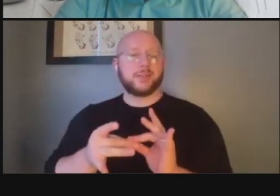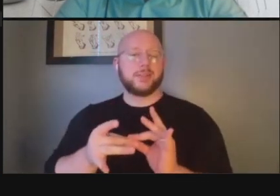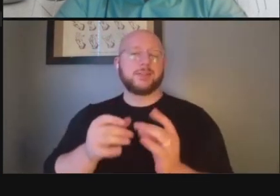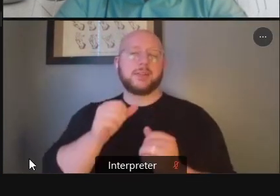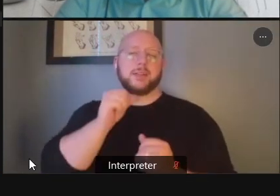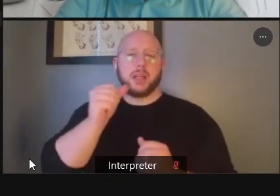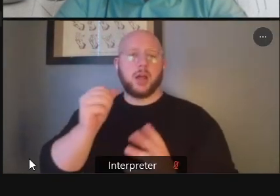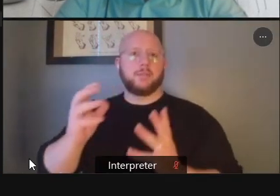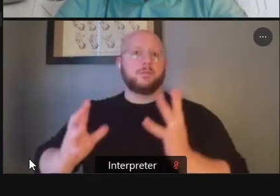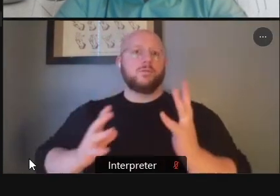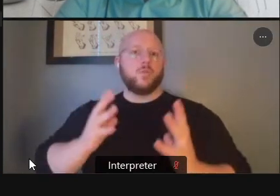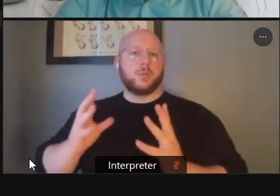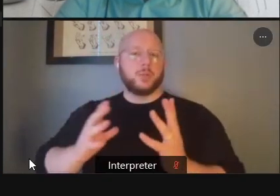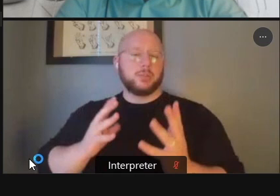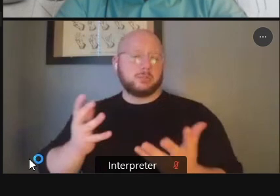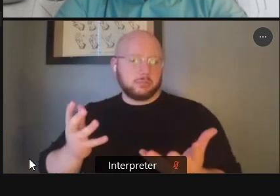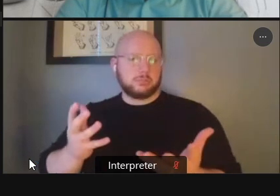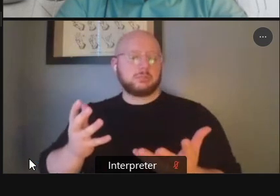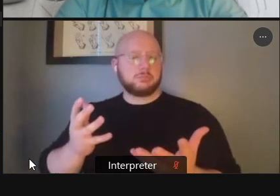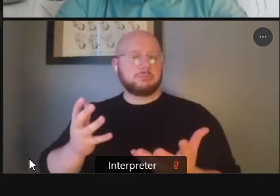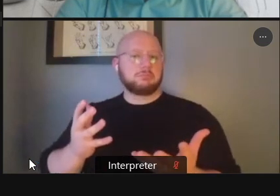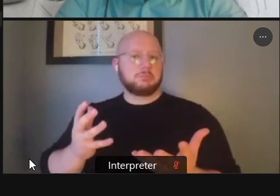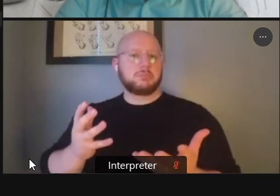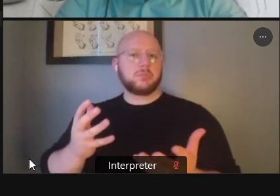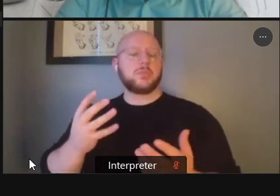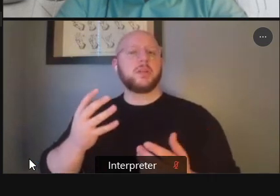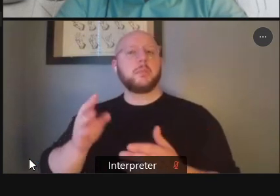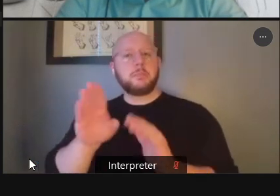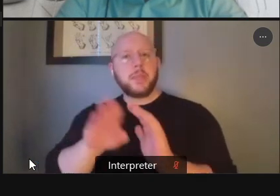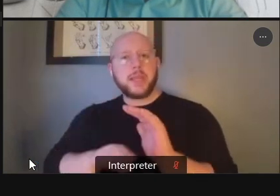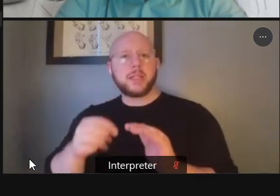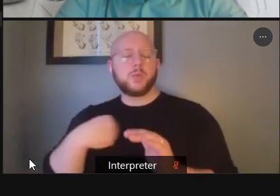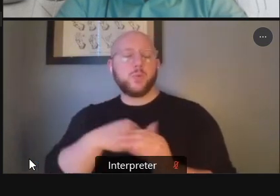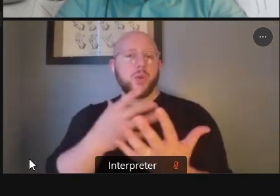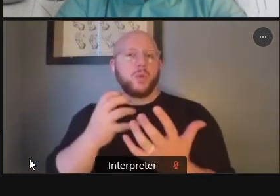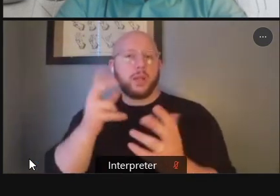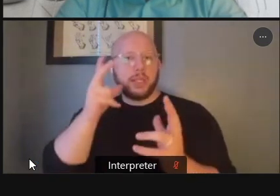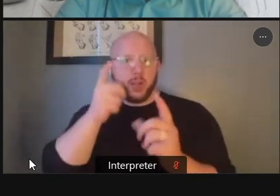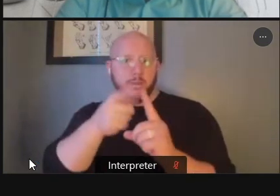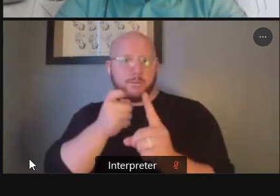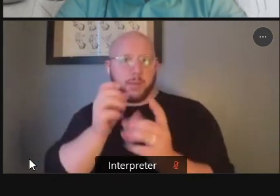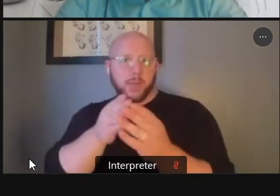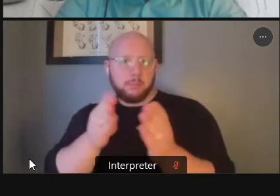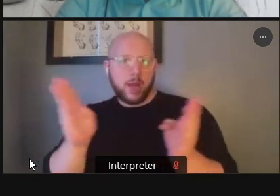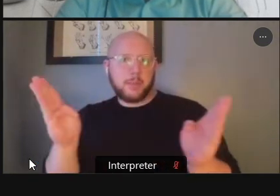than that uh basically we want to hear from the public we want to get as many comments as we can